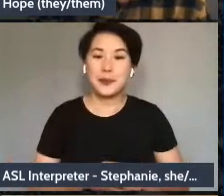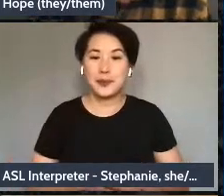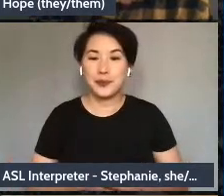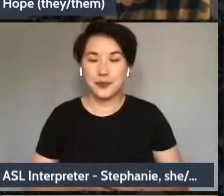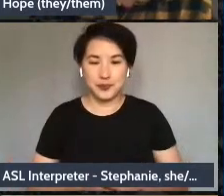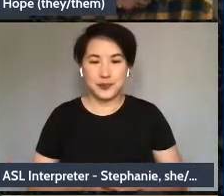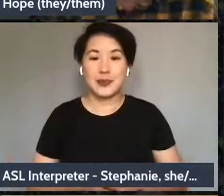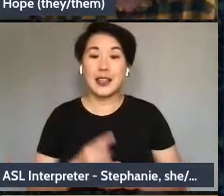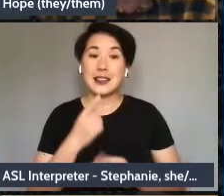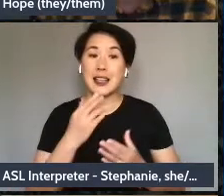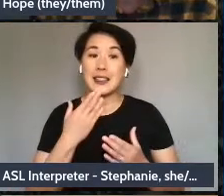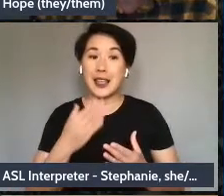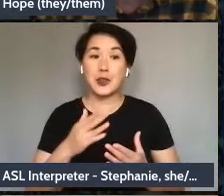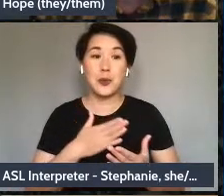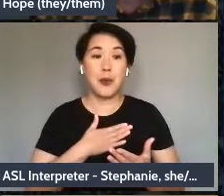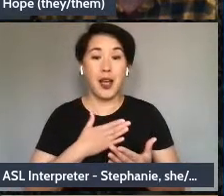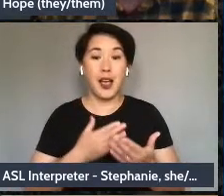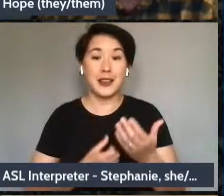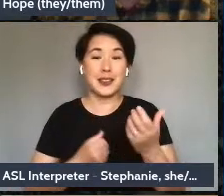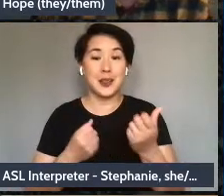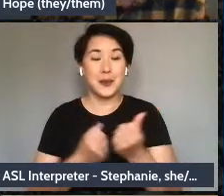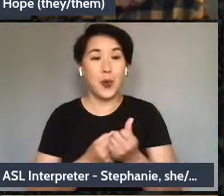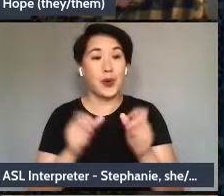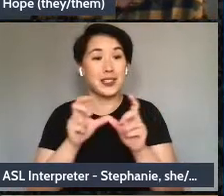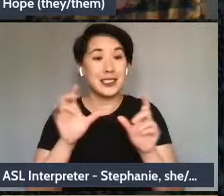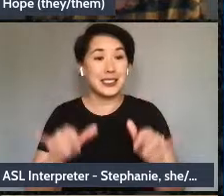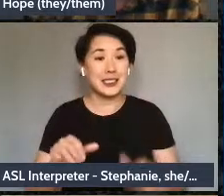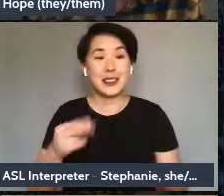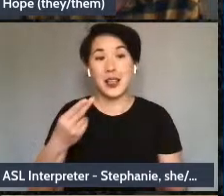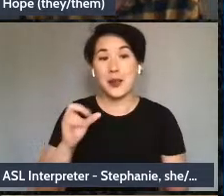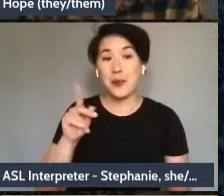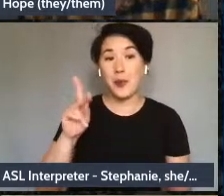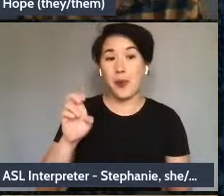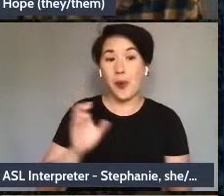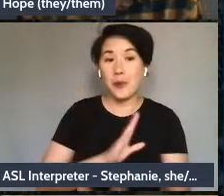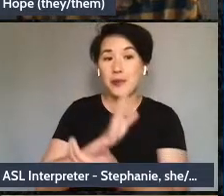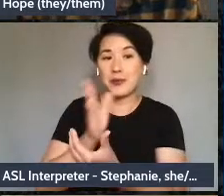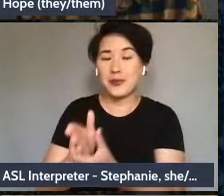lilac and internet i just i wanted to say thank you so much this has been such a great workshop